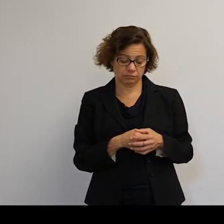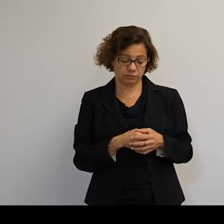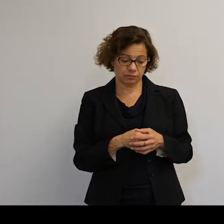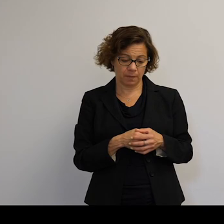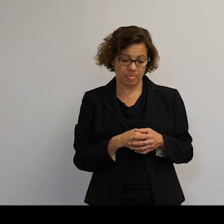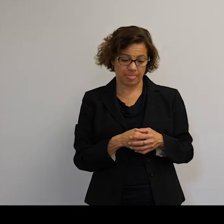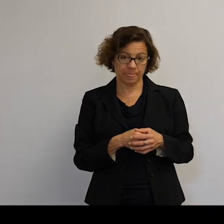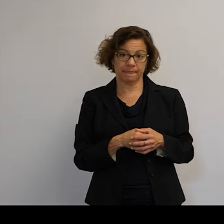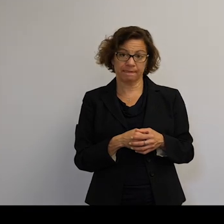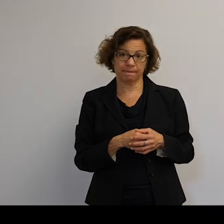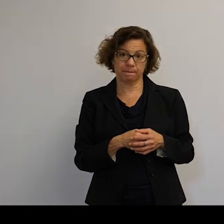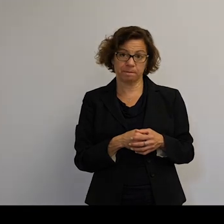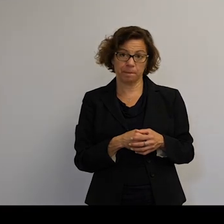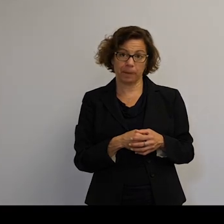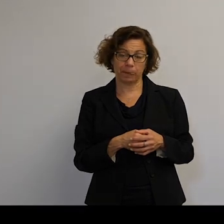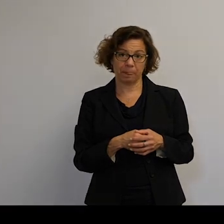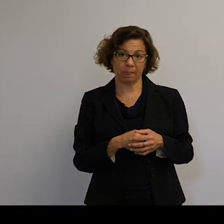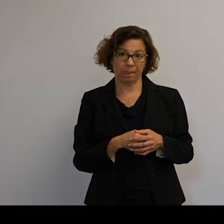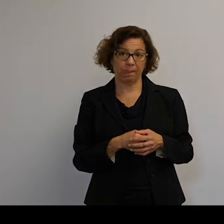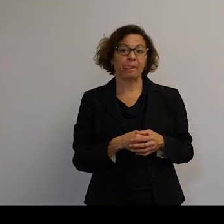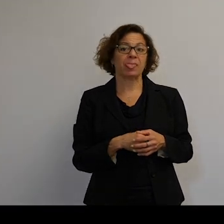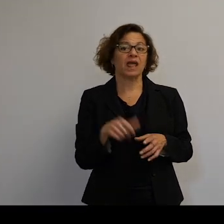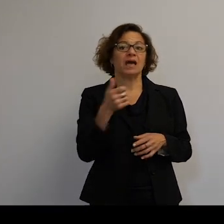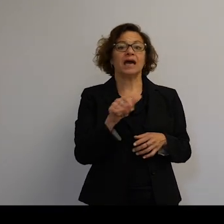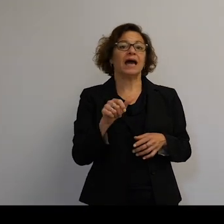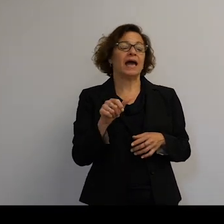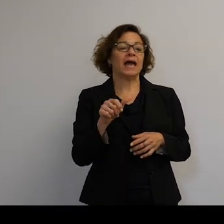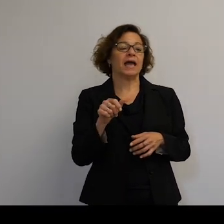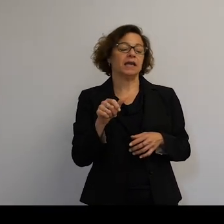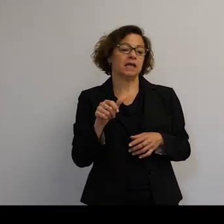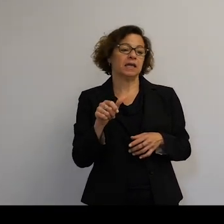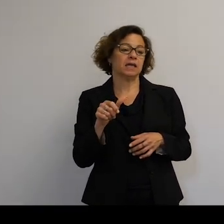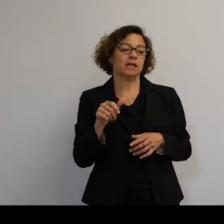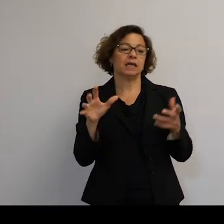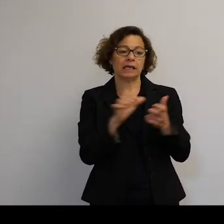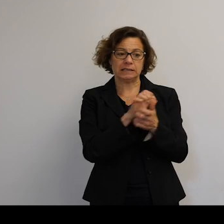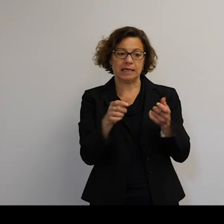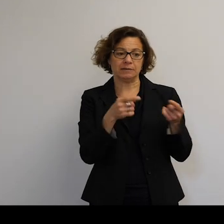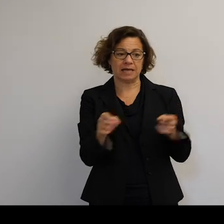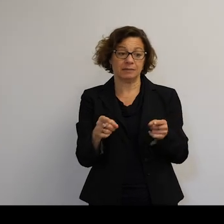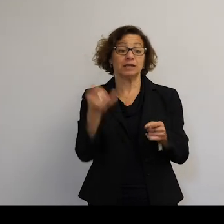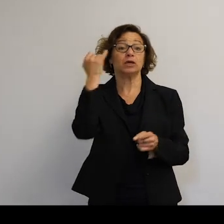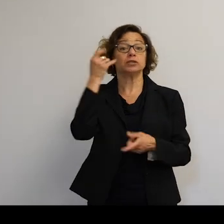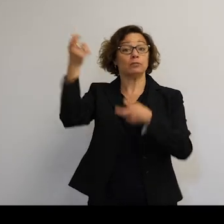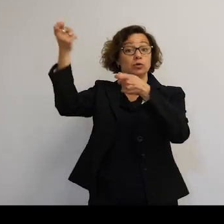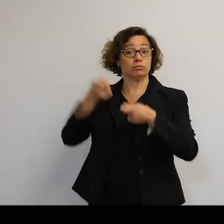Thanks. Is there any residual damage that's done if we were to bring down a lot of these?